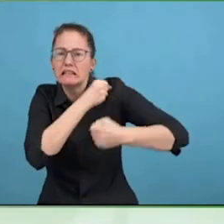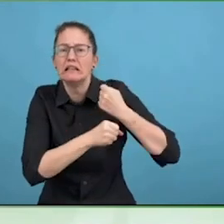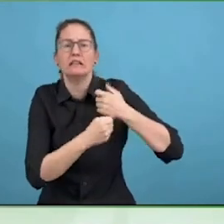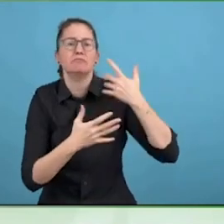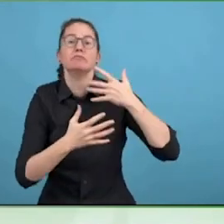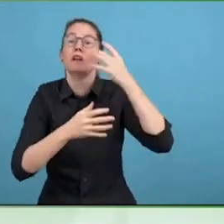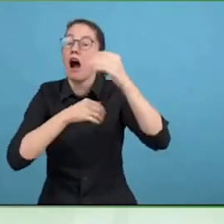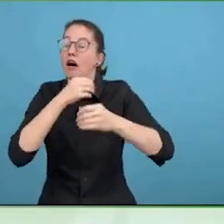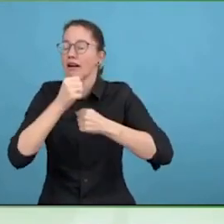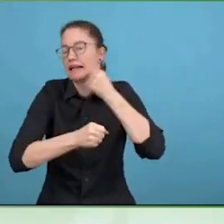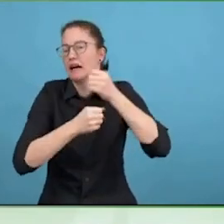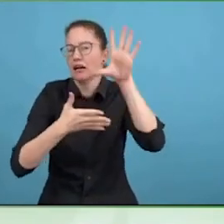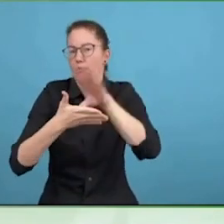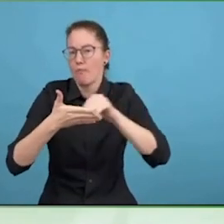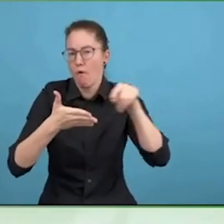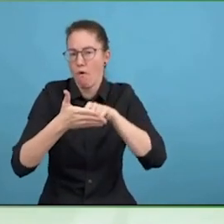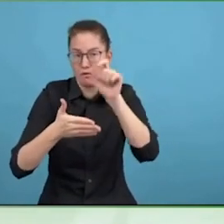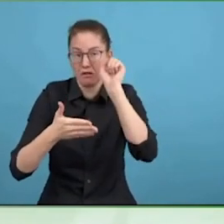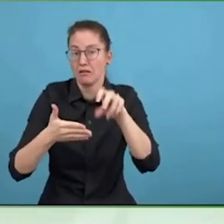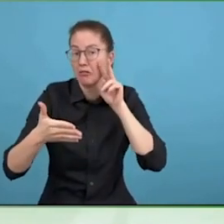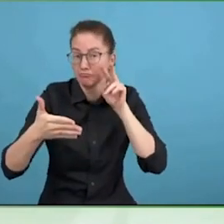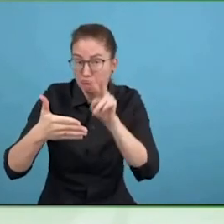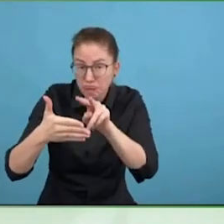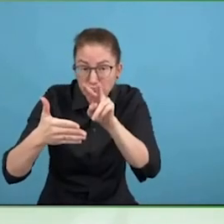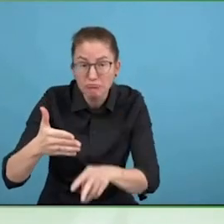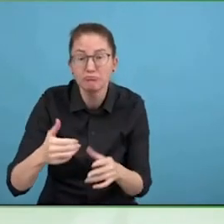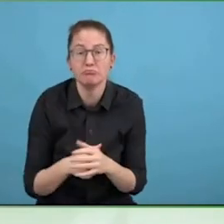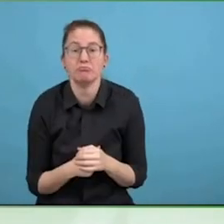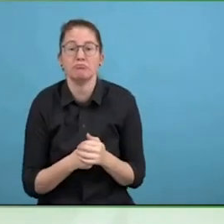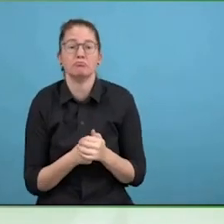But also taking care of all human beings, I have seen commitment to